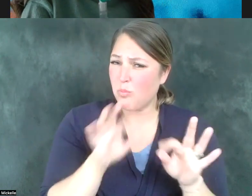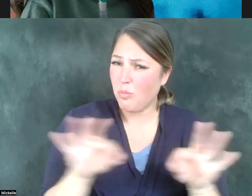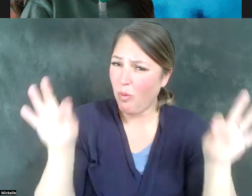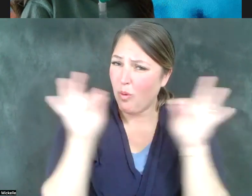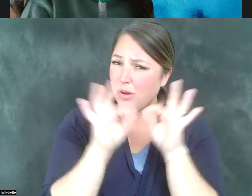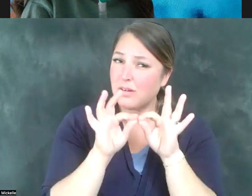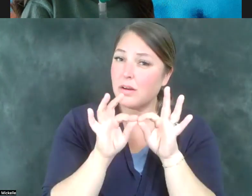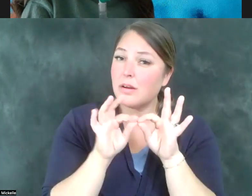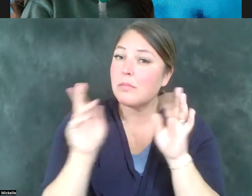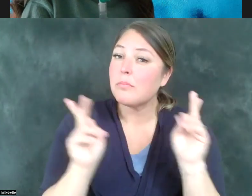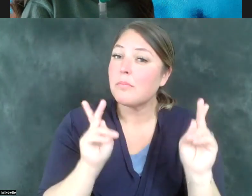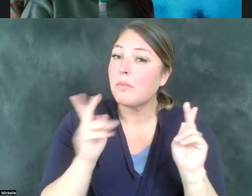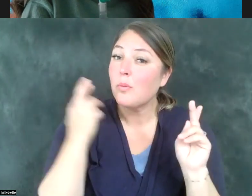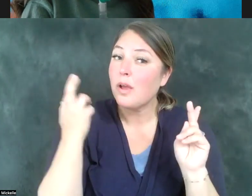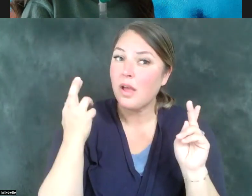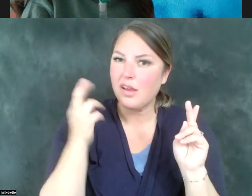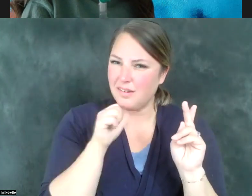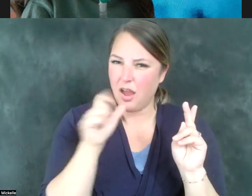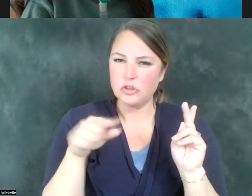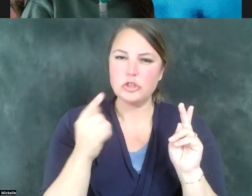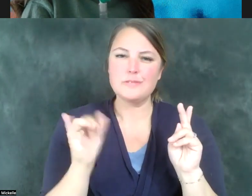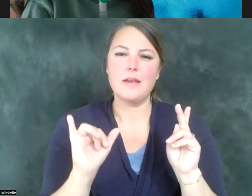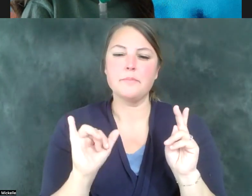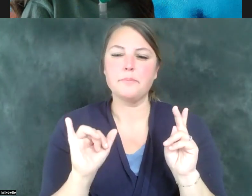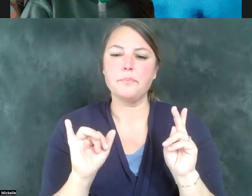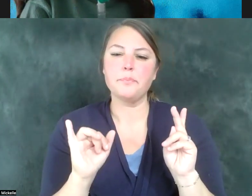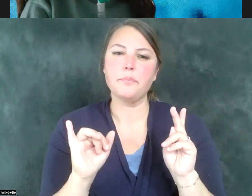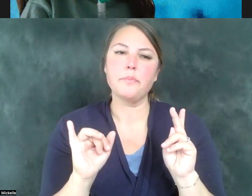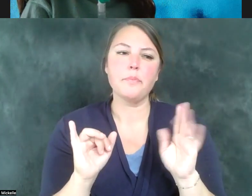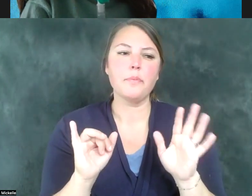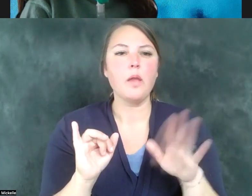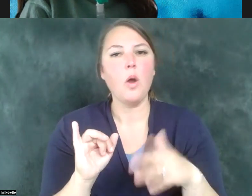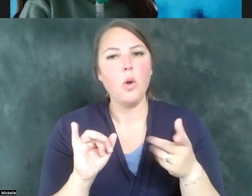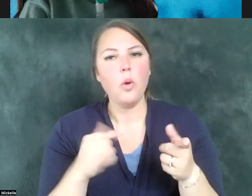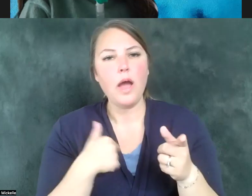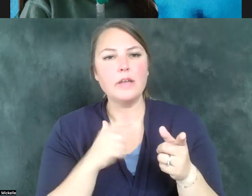realize it's not just a question of helping individuals who are struggling with disabilities of one type or another.